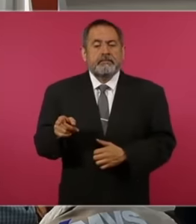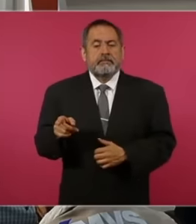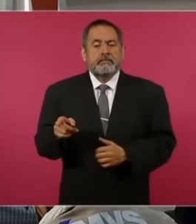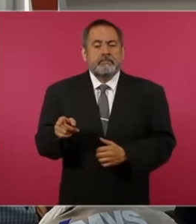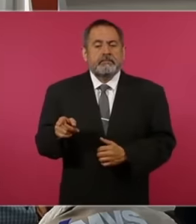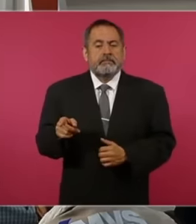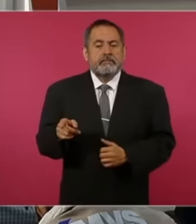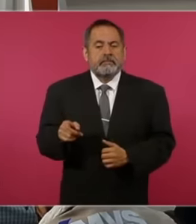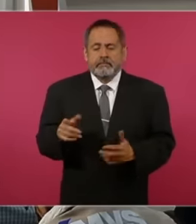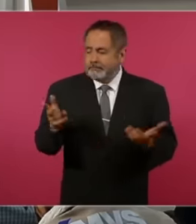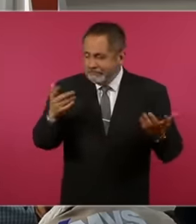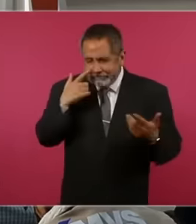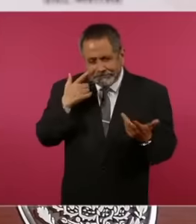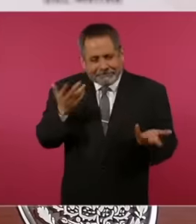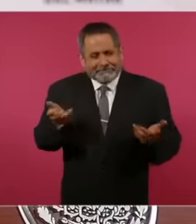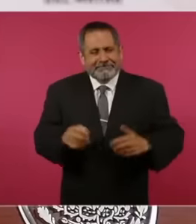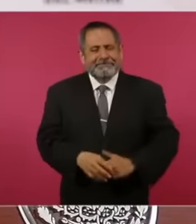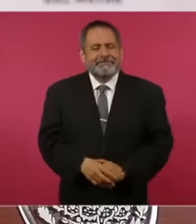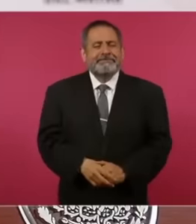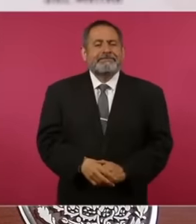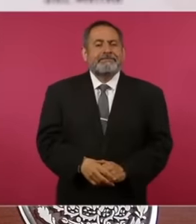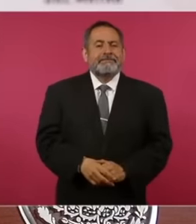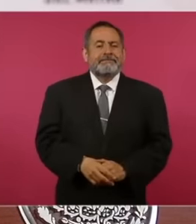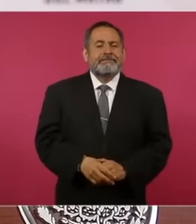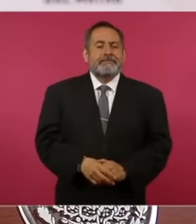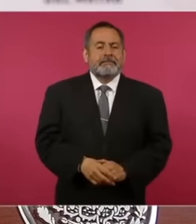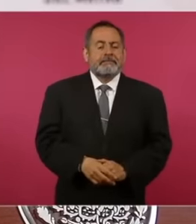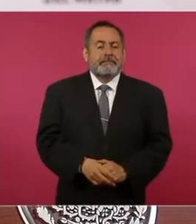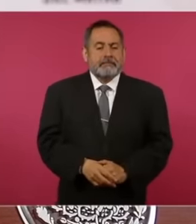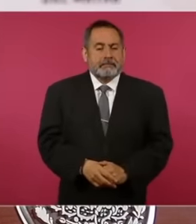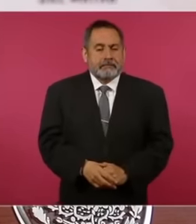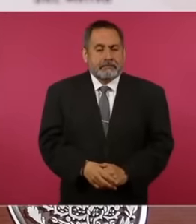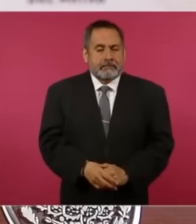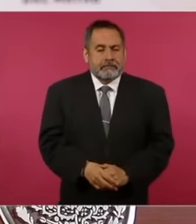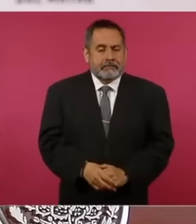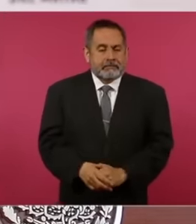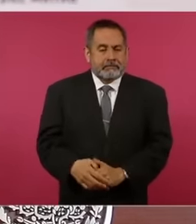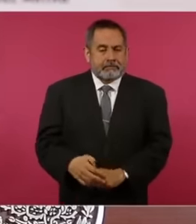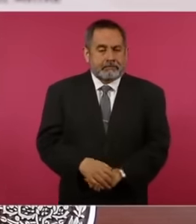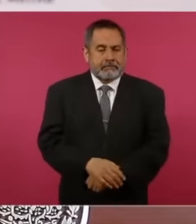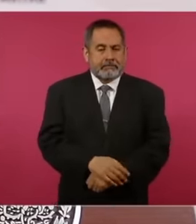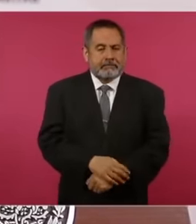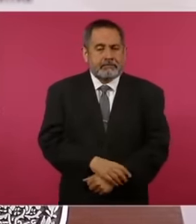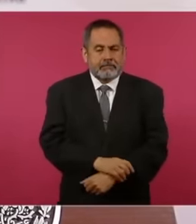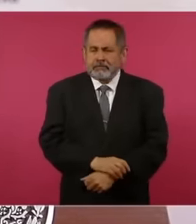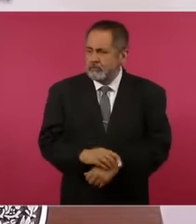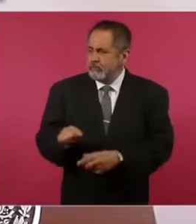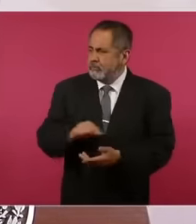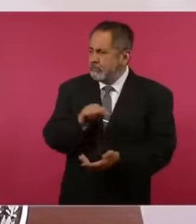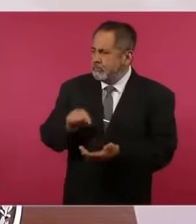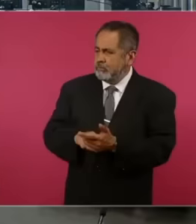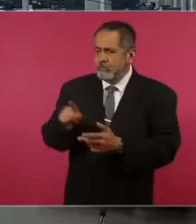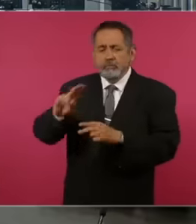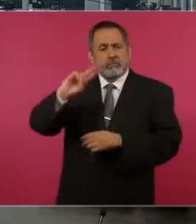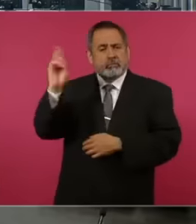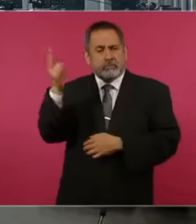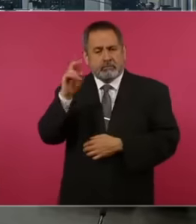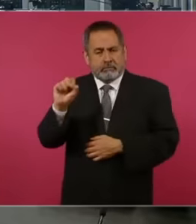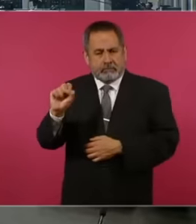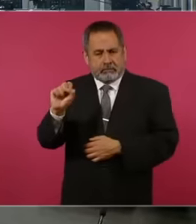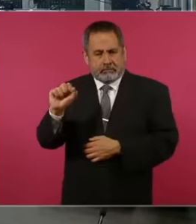look But it is at Stanford not the university